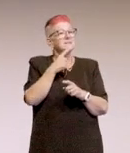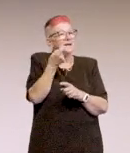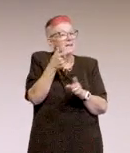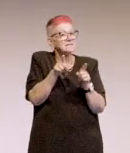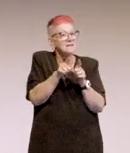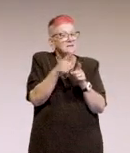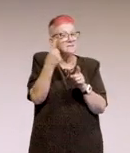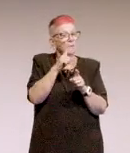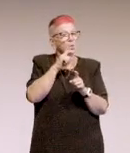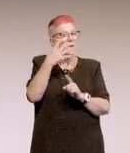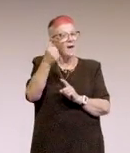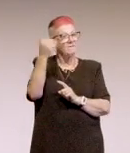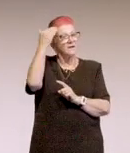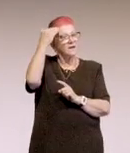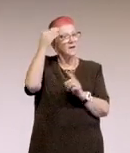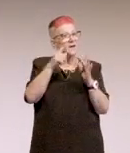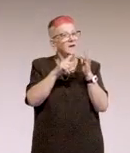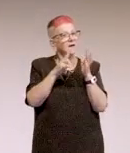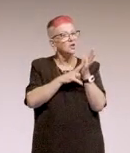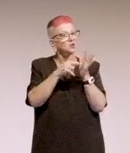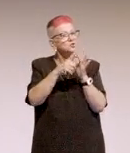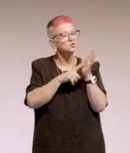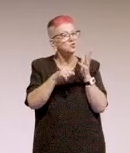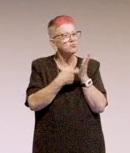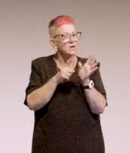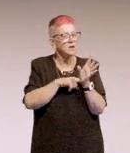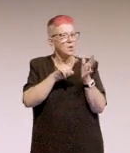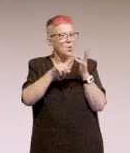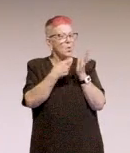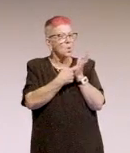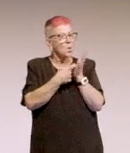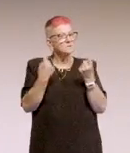somebody with a brain injury or who's had a stroke.